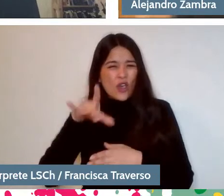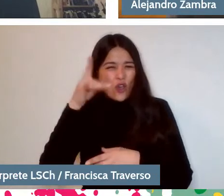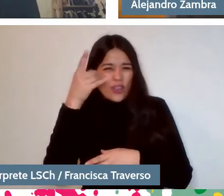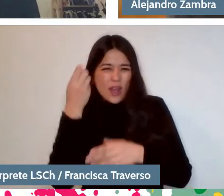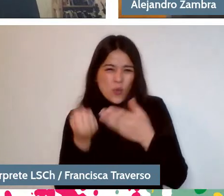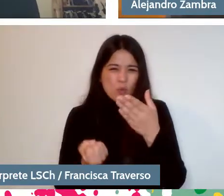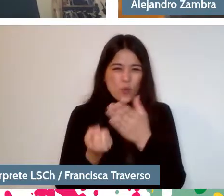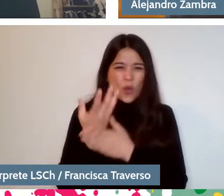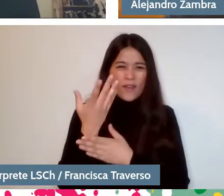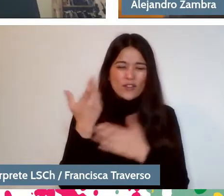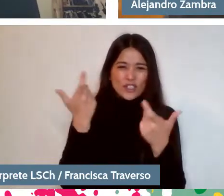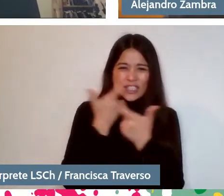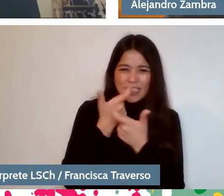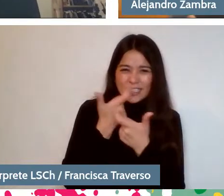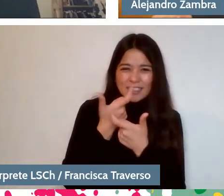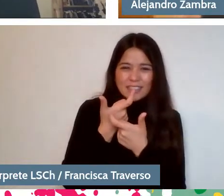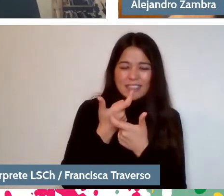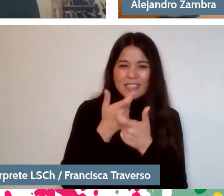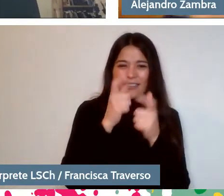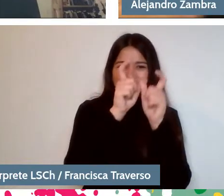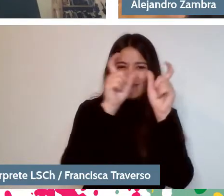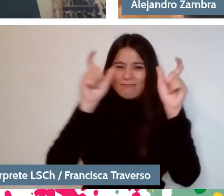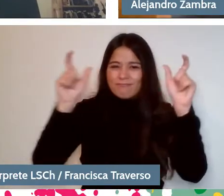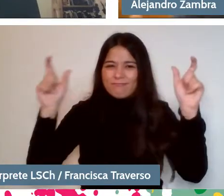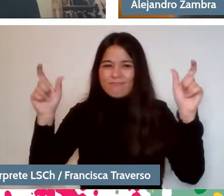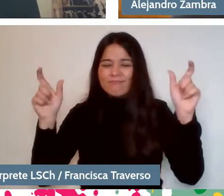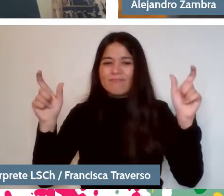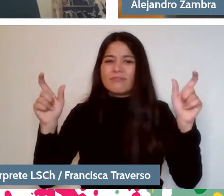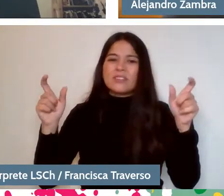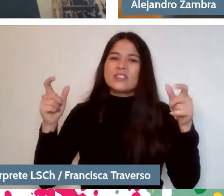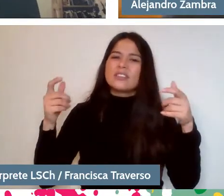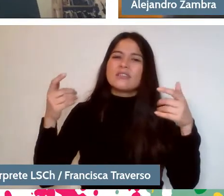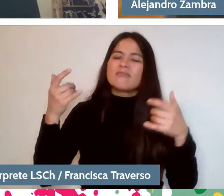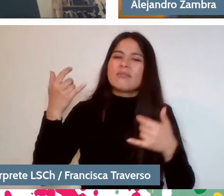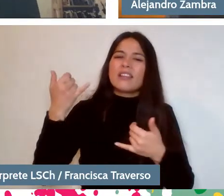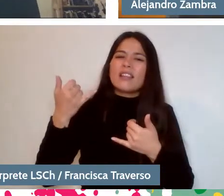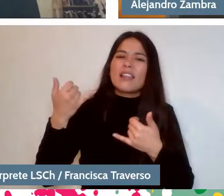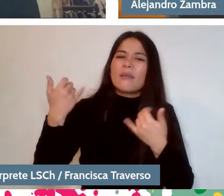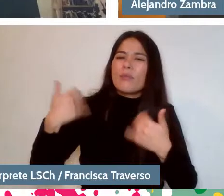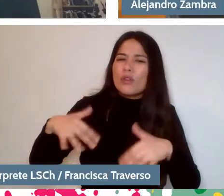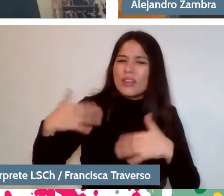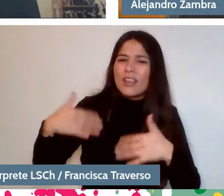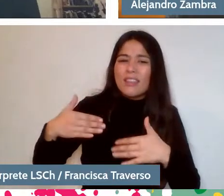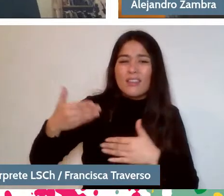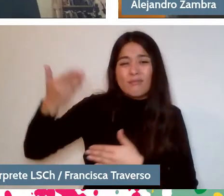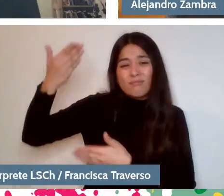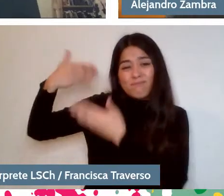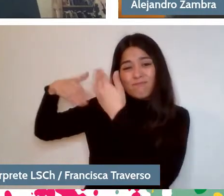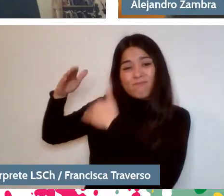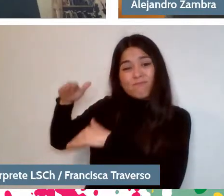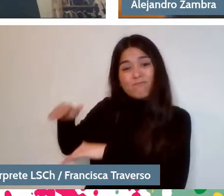I mean, it seems super important to me in the first years of school that jokes be validated